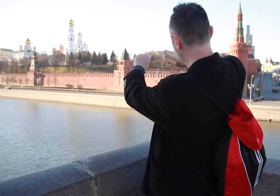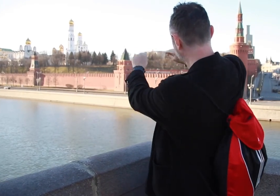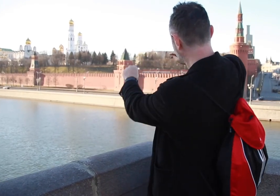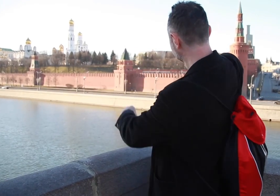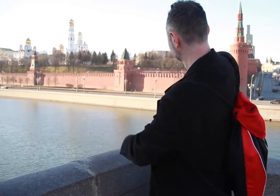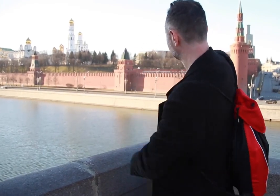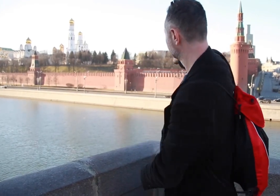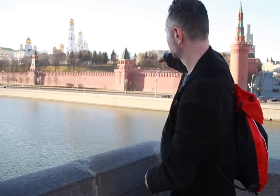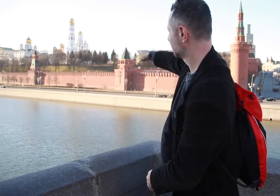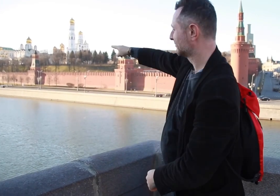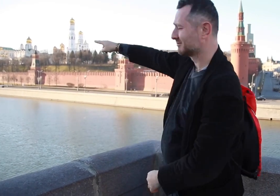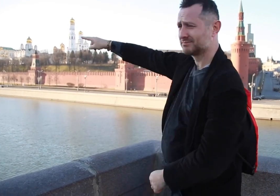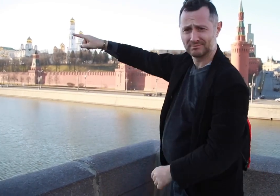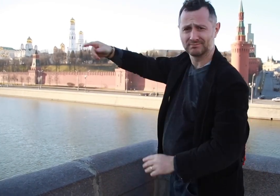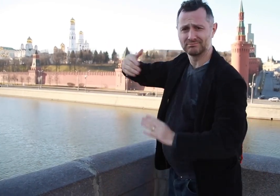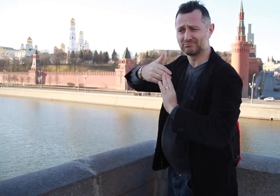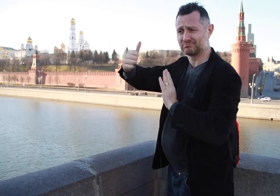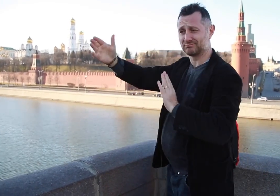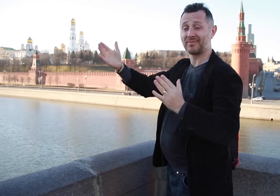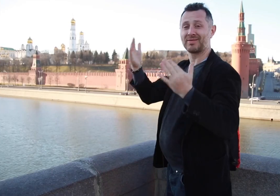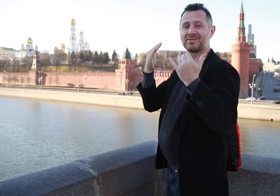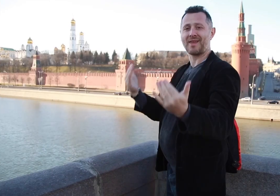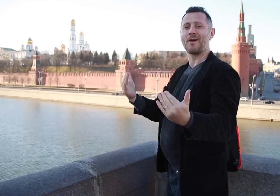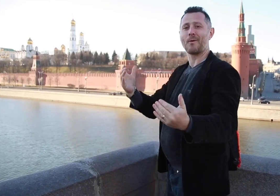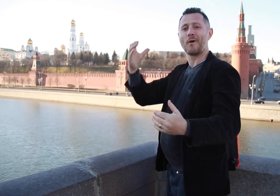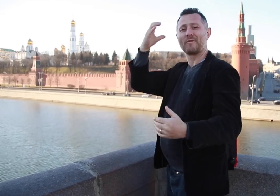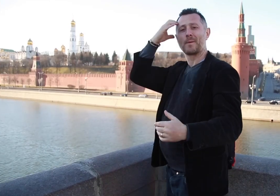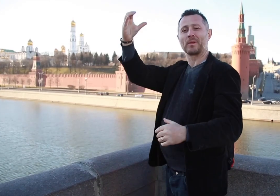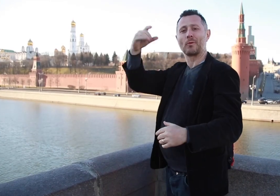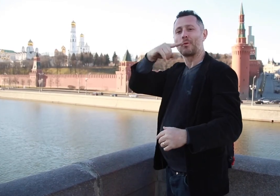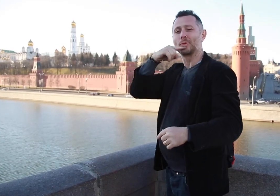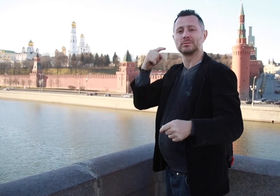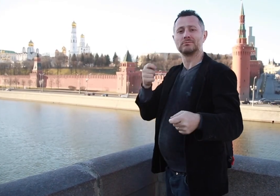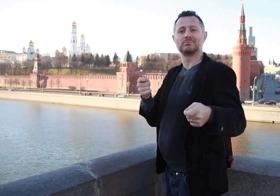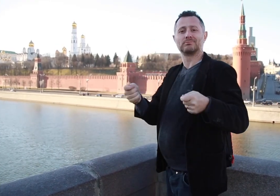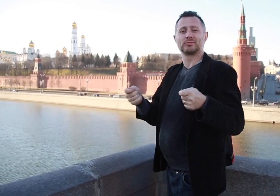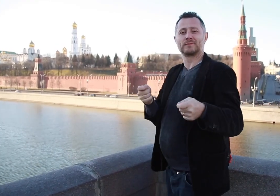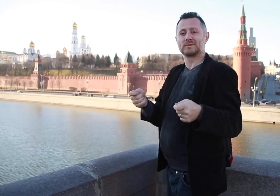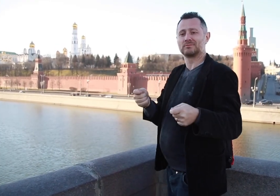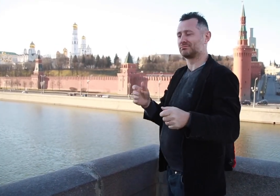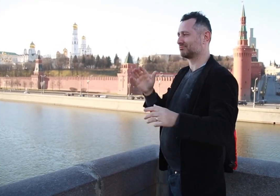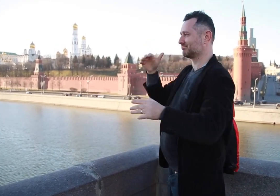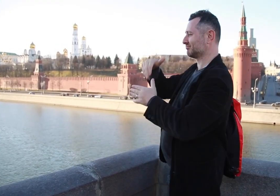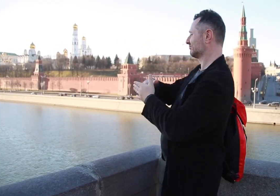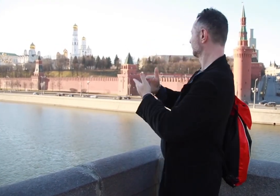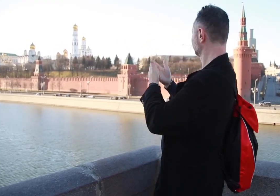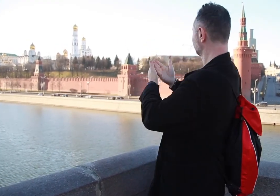rifles to be able to return fire. It is now the seat of the Russian government.